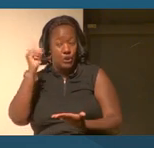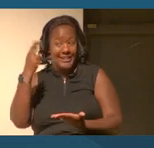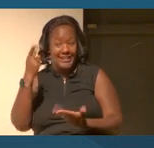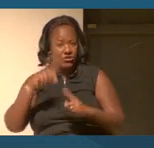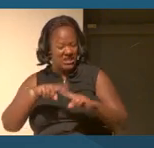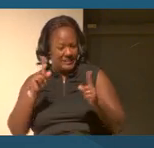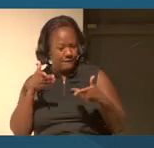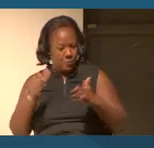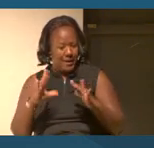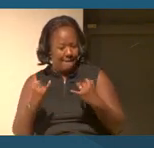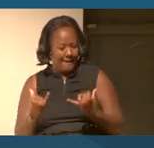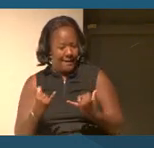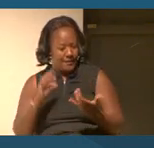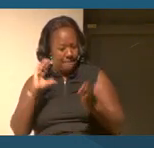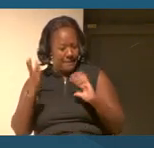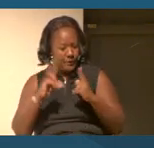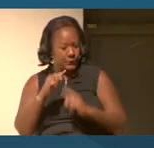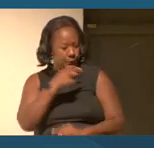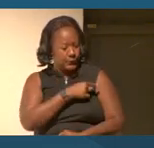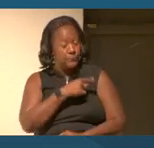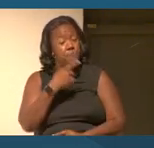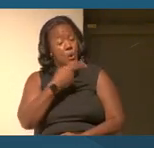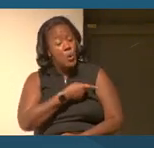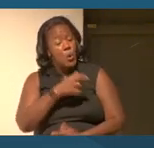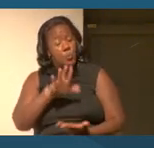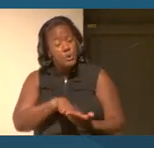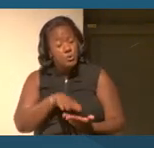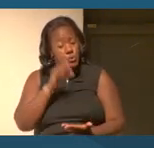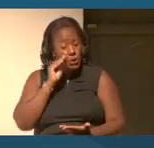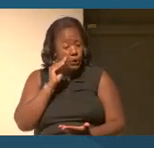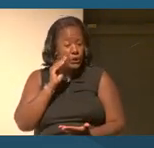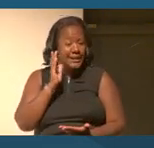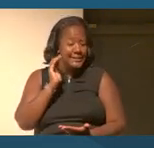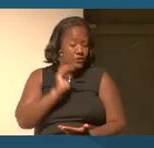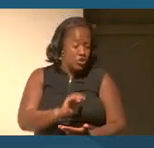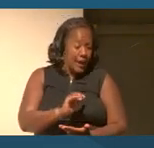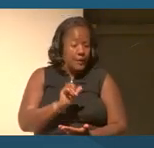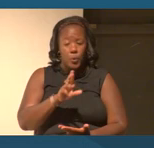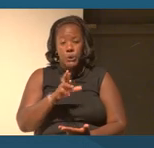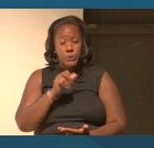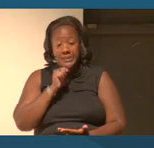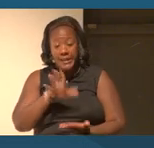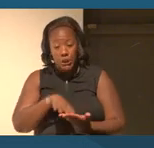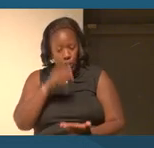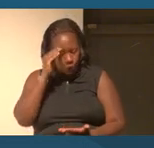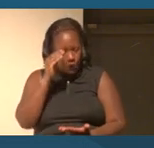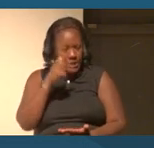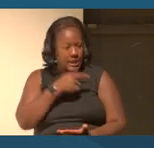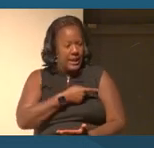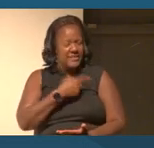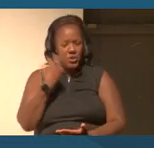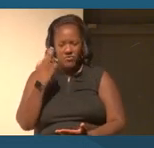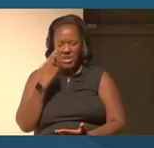Was there anything that you learned as a child or anything you didn't learn as a child that when you grew up, you were like really mad that you never learned?